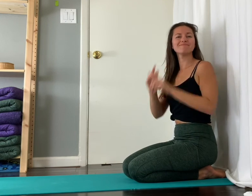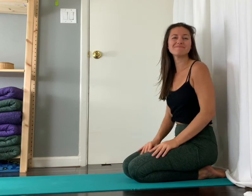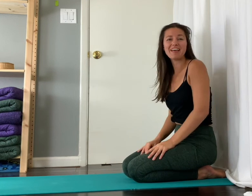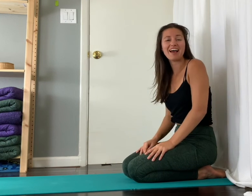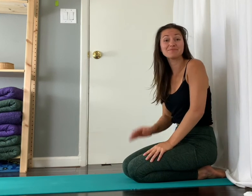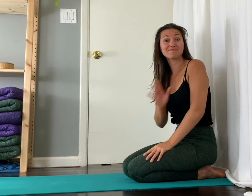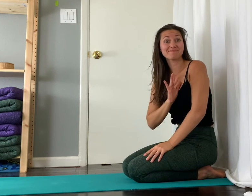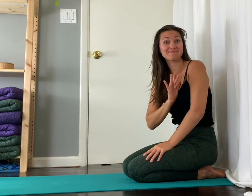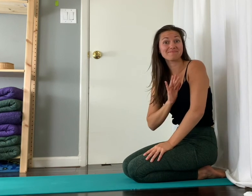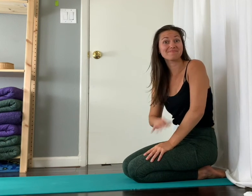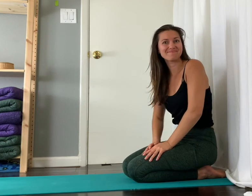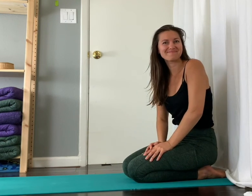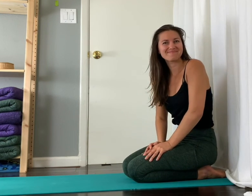Pretty cool!